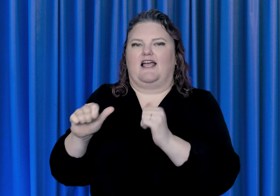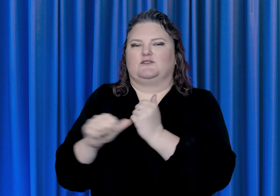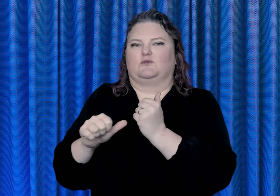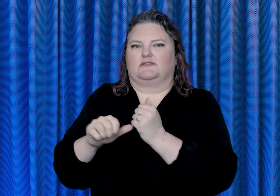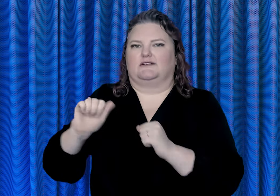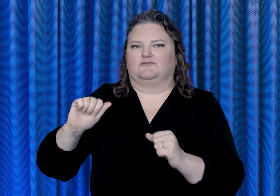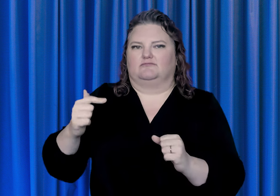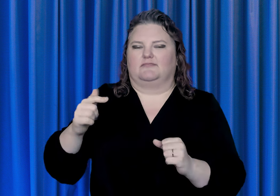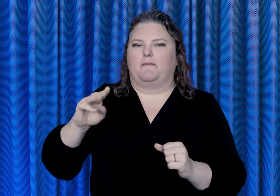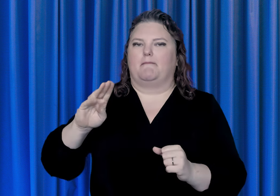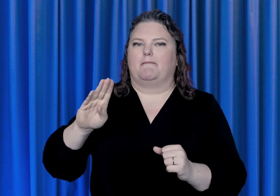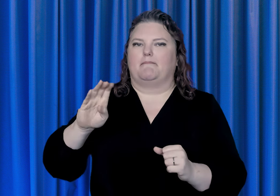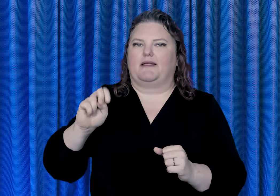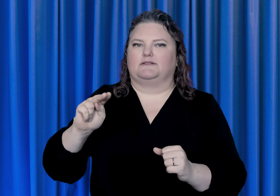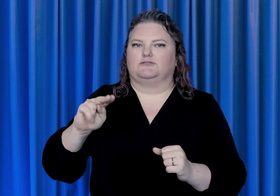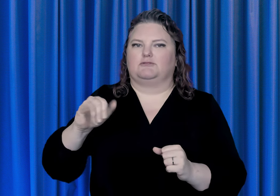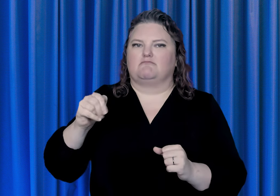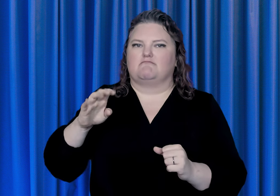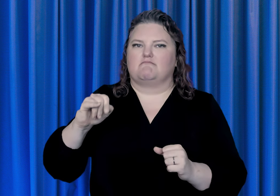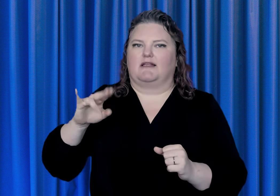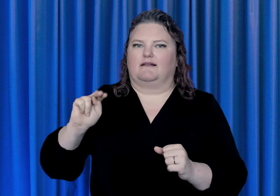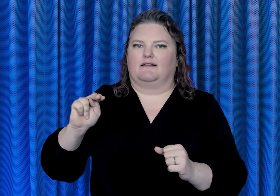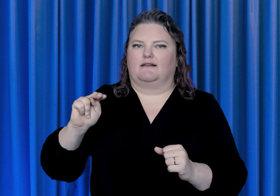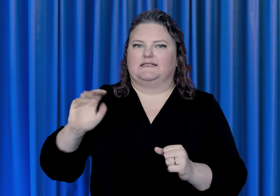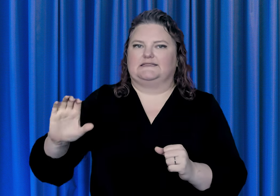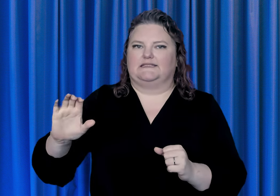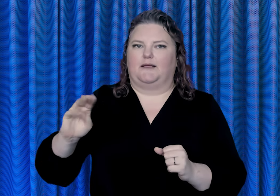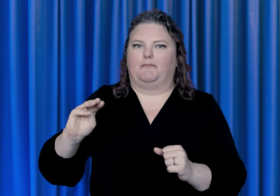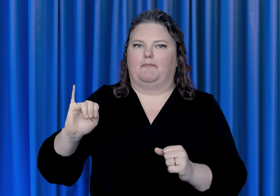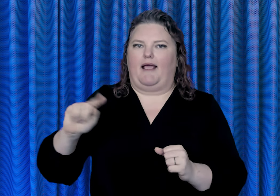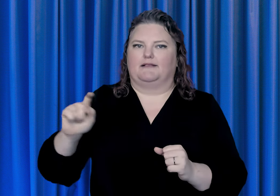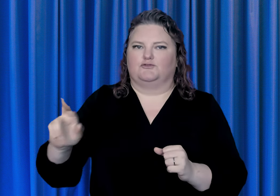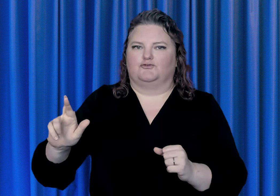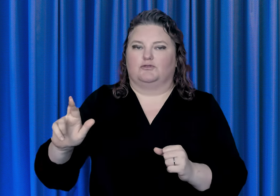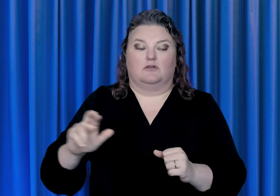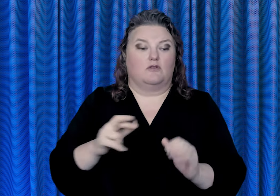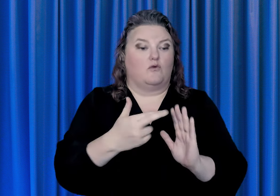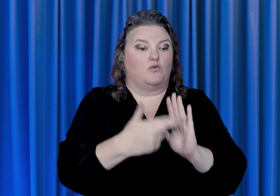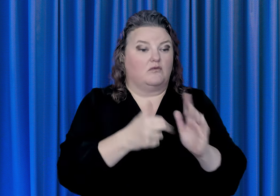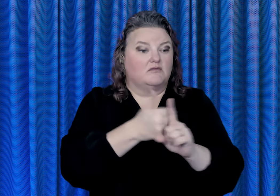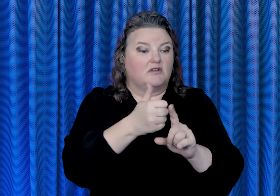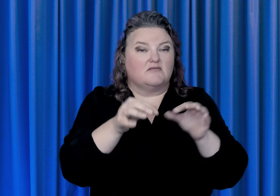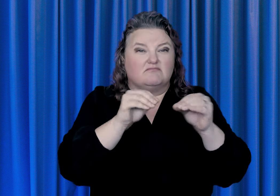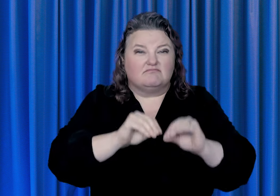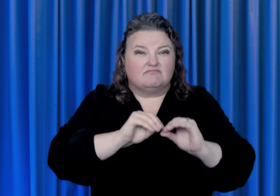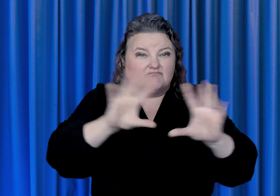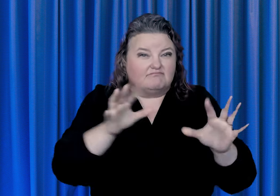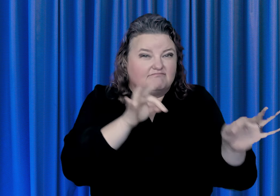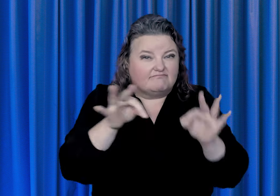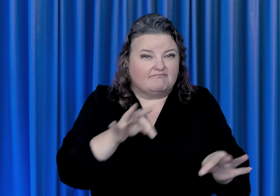Mizer. “The rule, which clarifies the standards for making mobile apps and websites accessible,